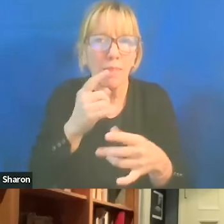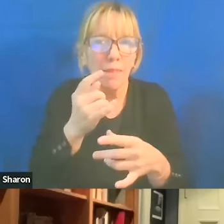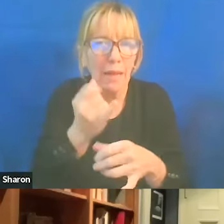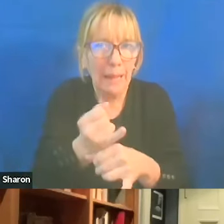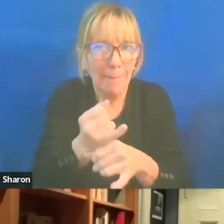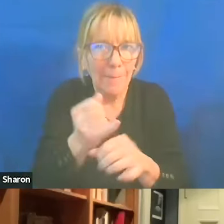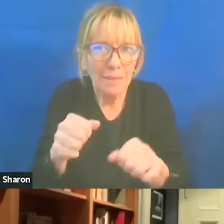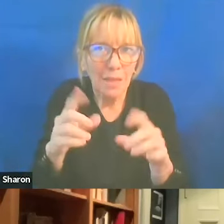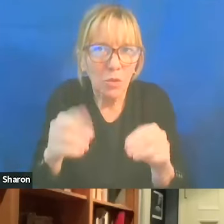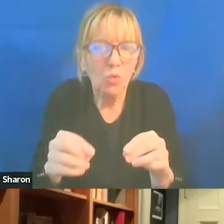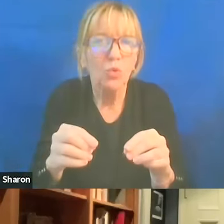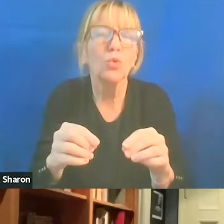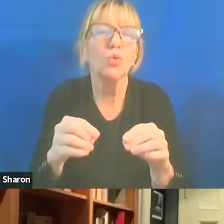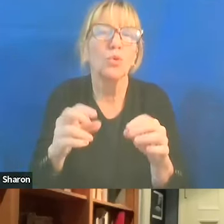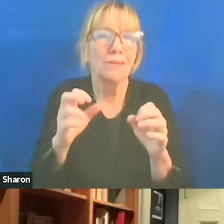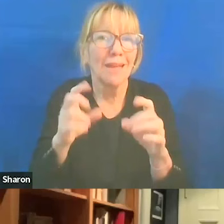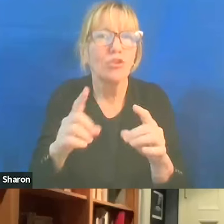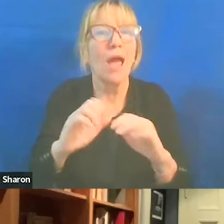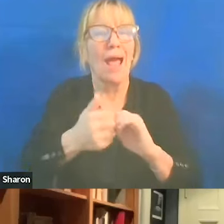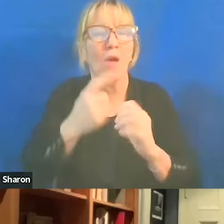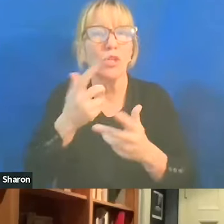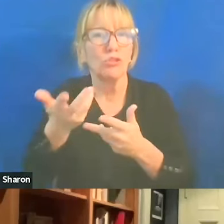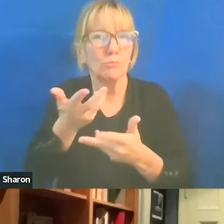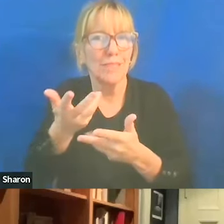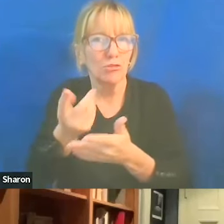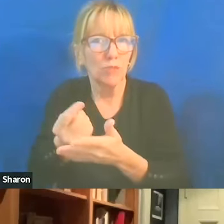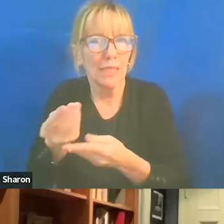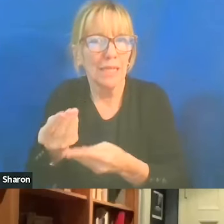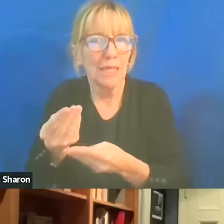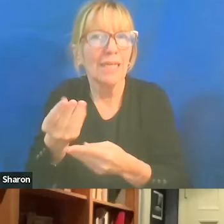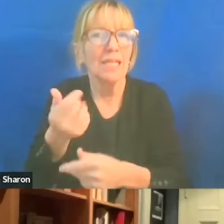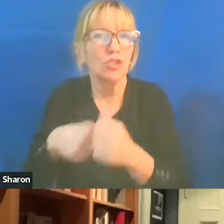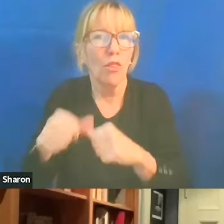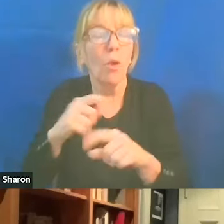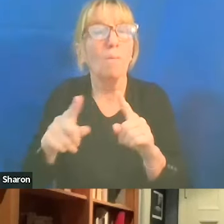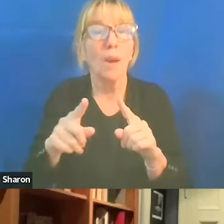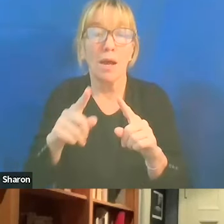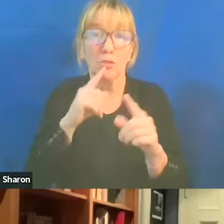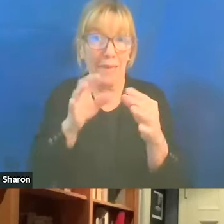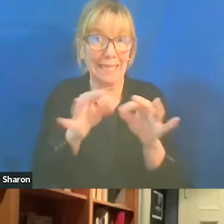and how we should be treating each other. But to make a statement about, even though personally,